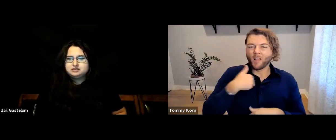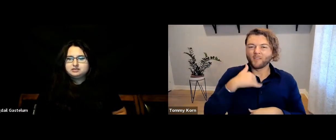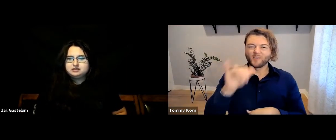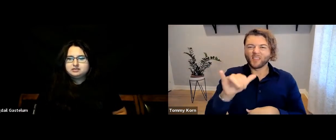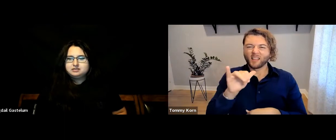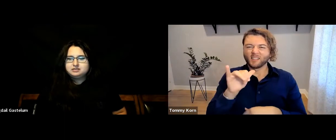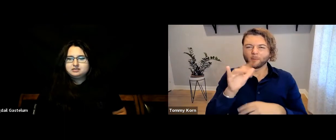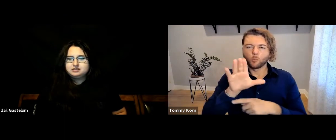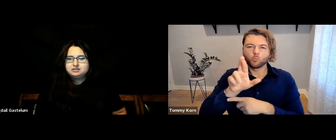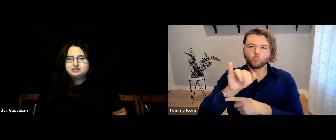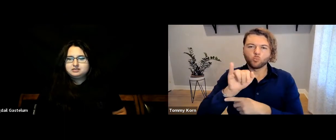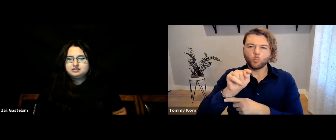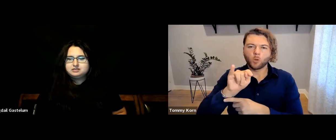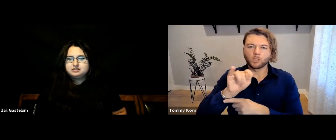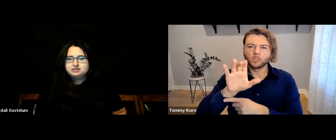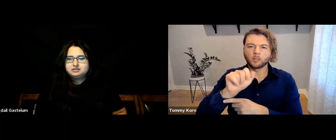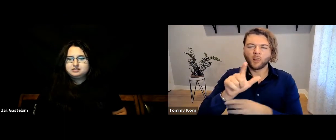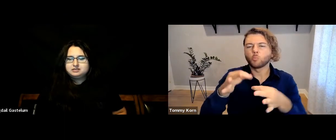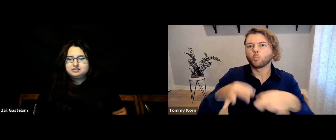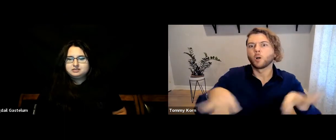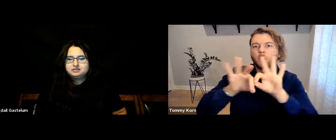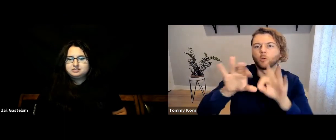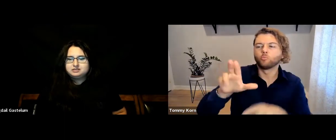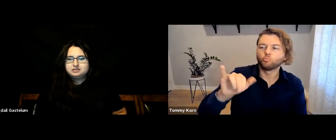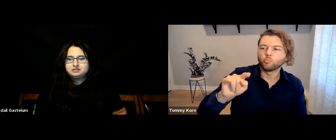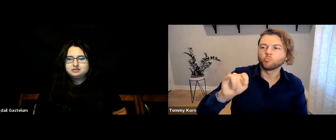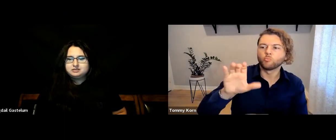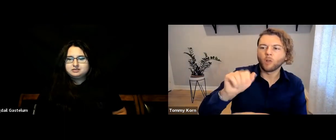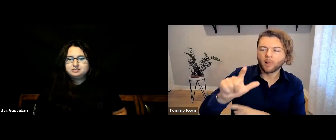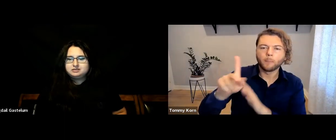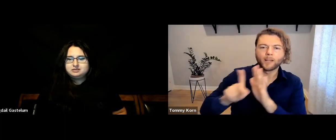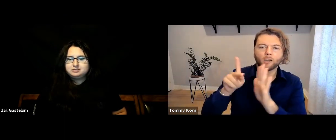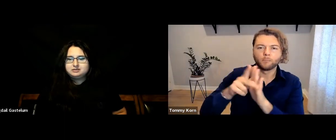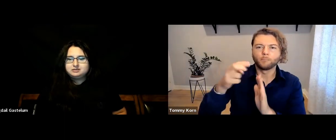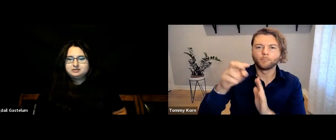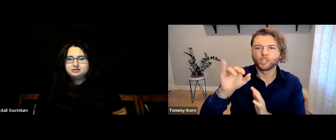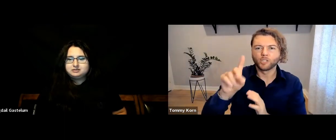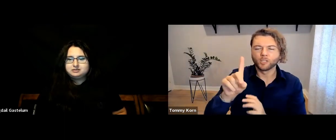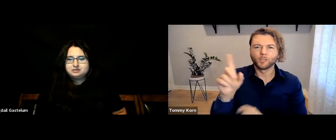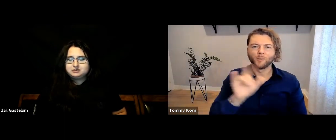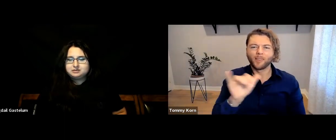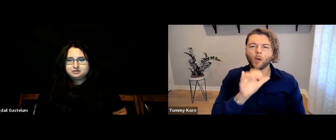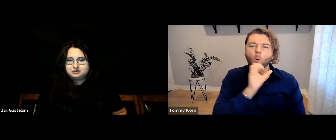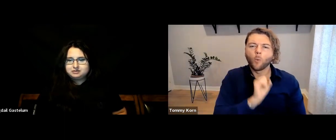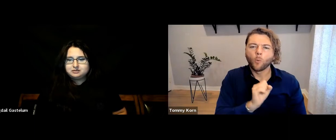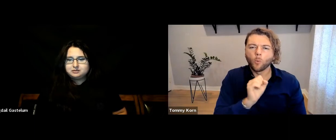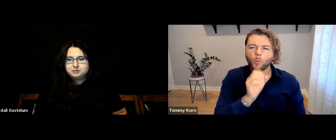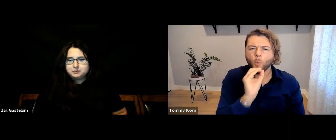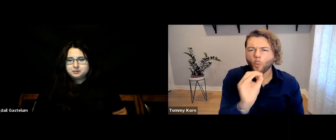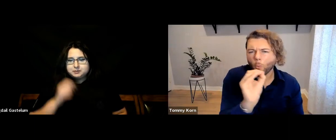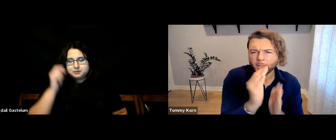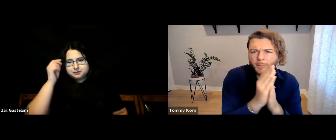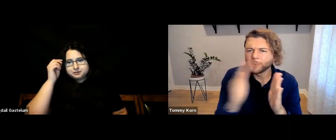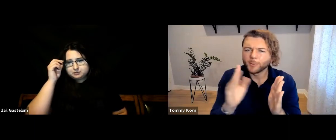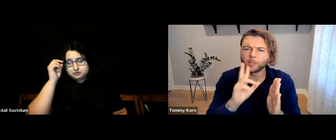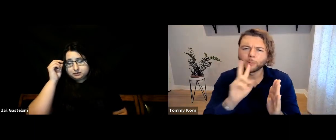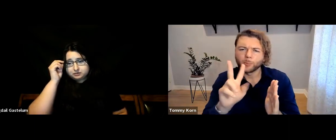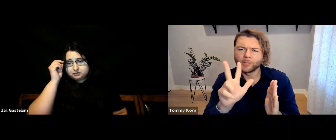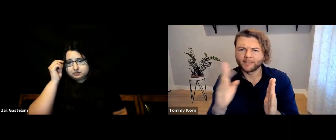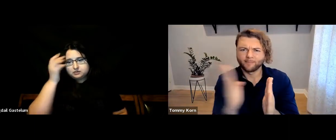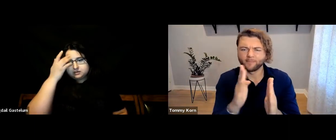critical period from ages 0 to 3.